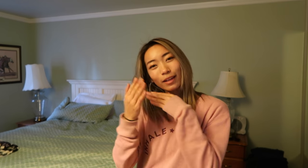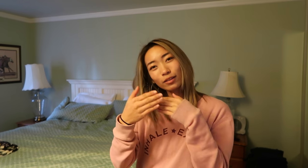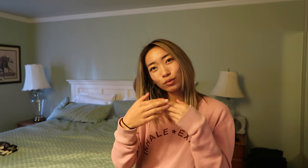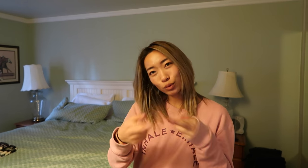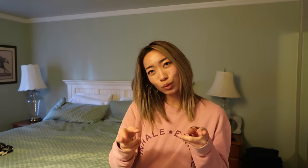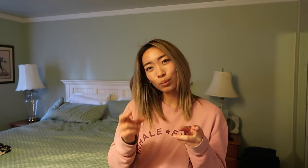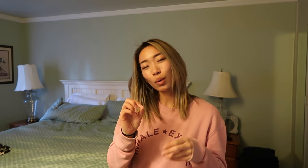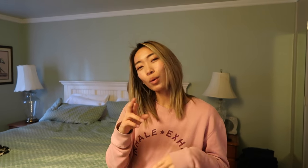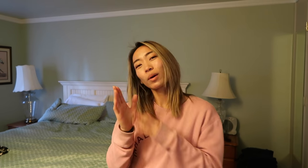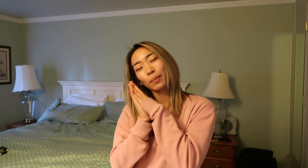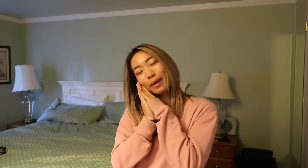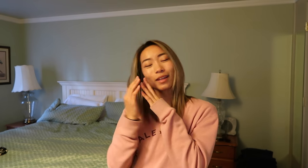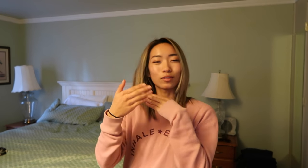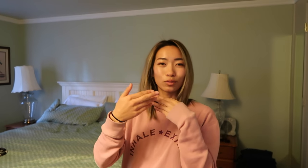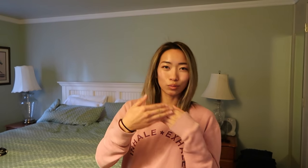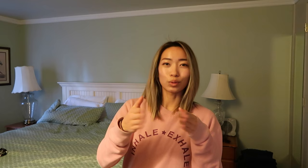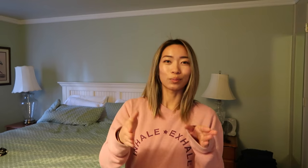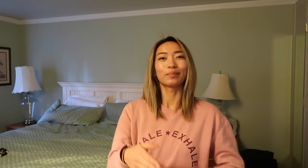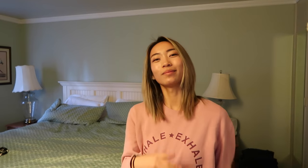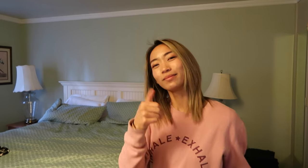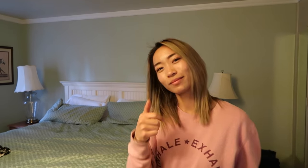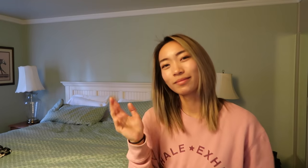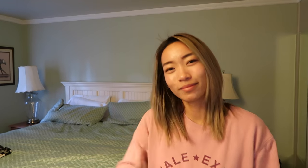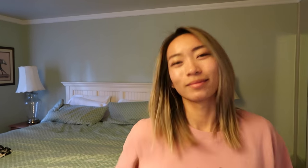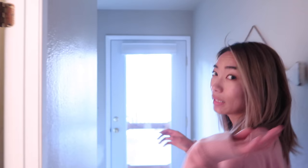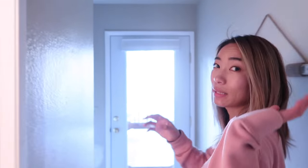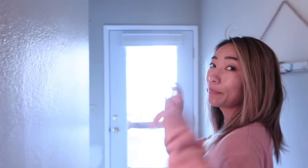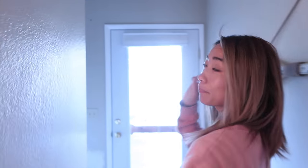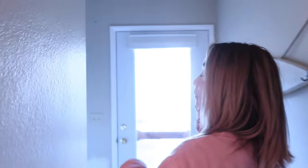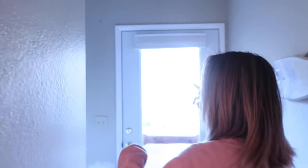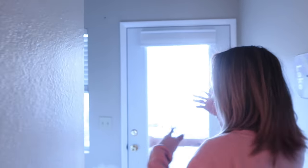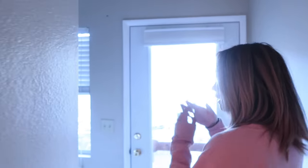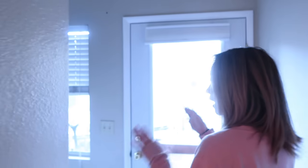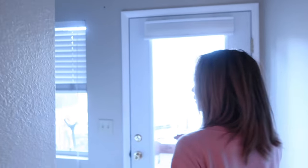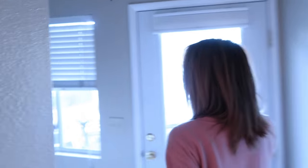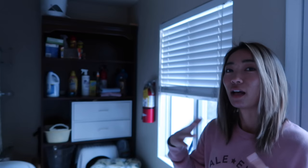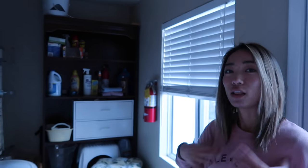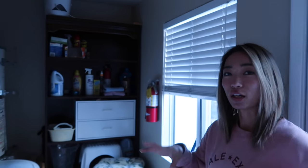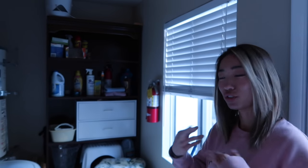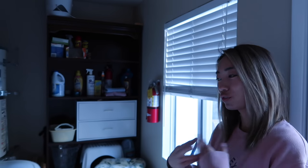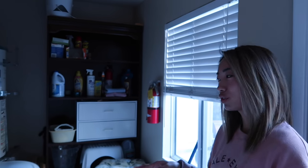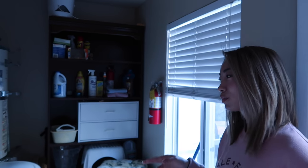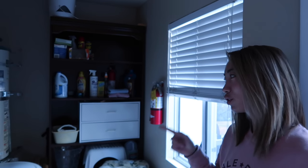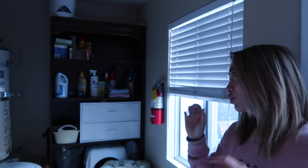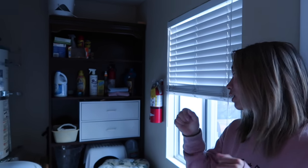bedroom or bedroom and in the back of the house laundry room